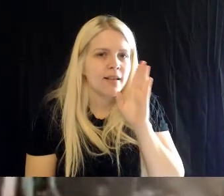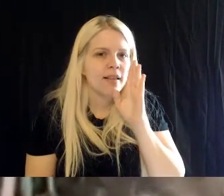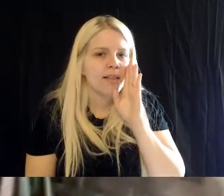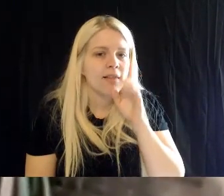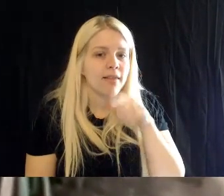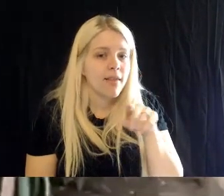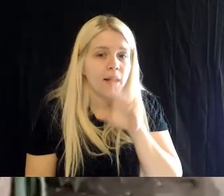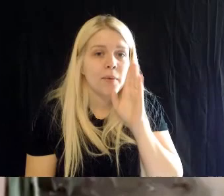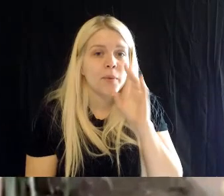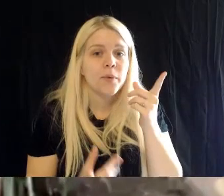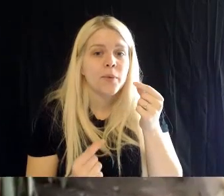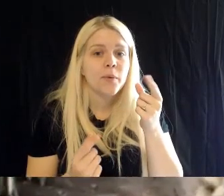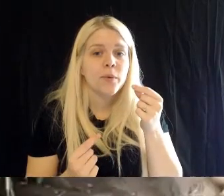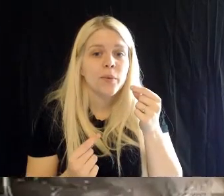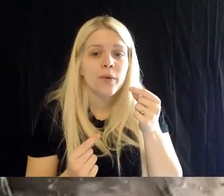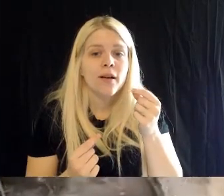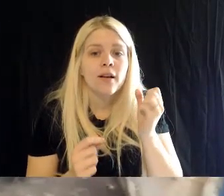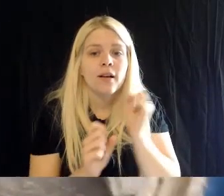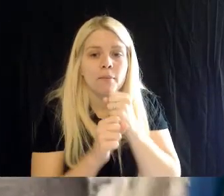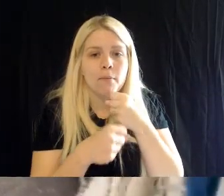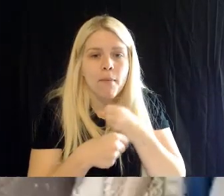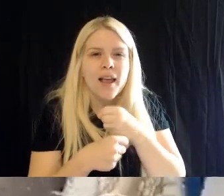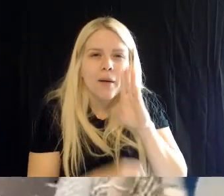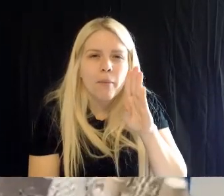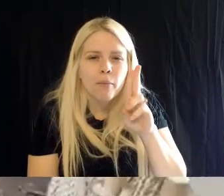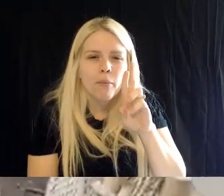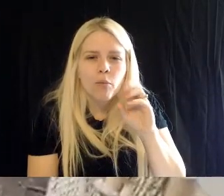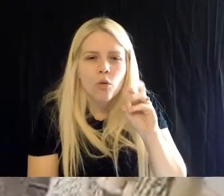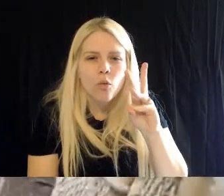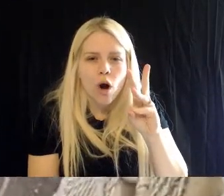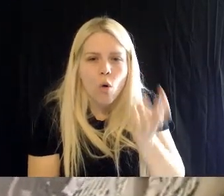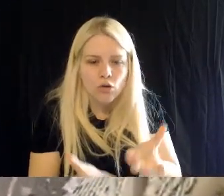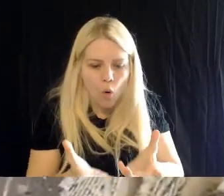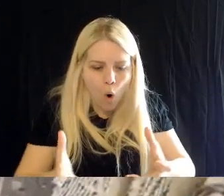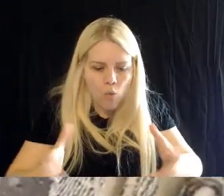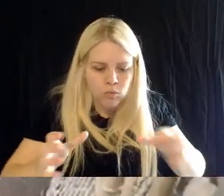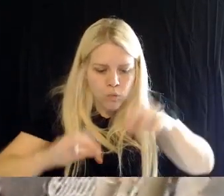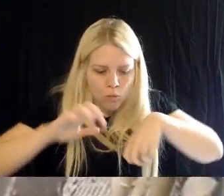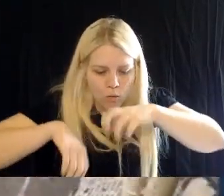They will actually dig the dirt out of it and make their own little home in there.